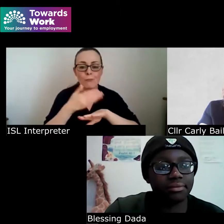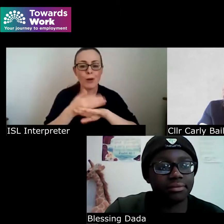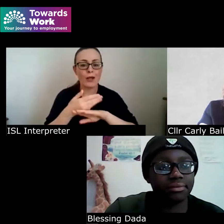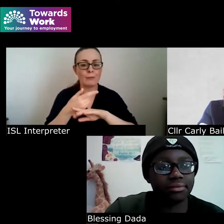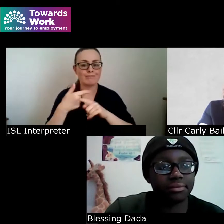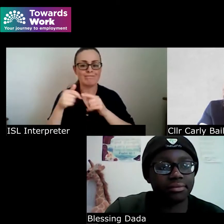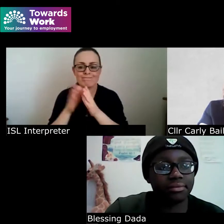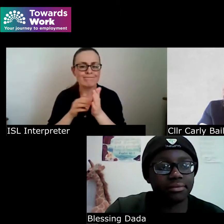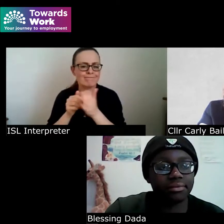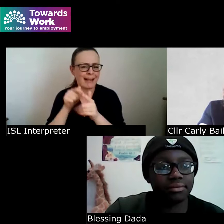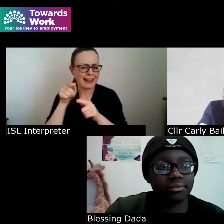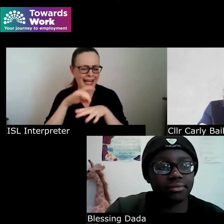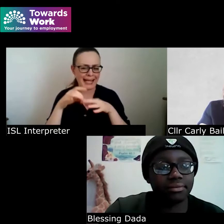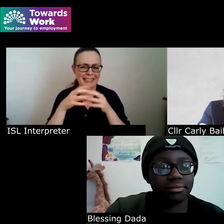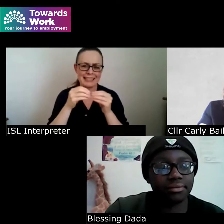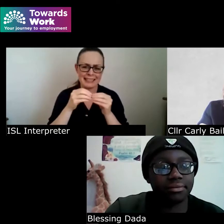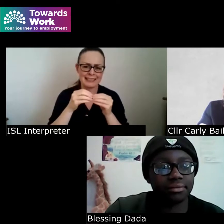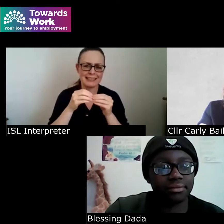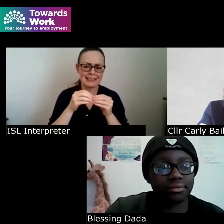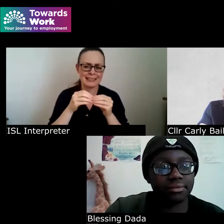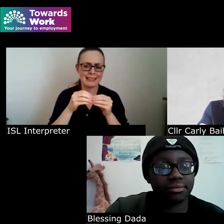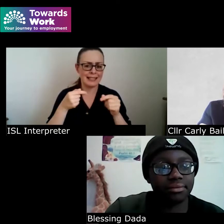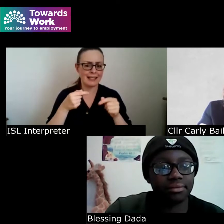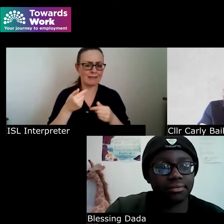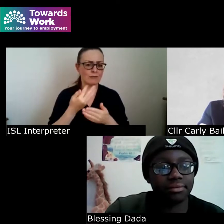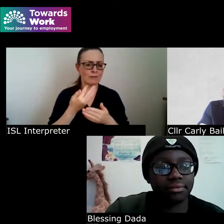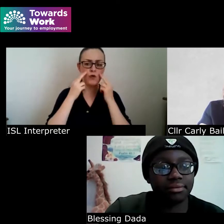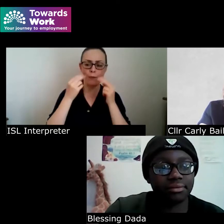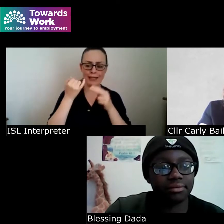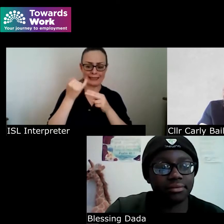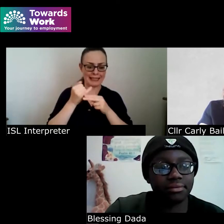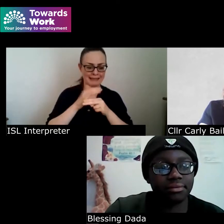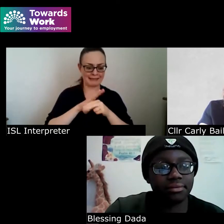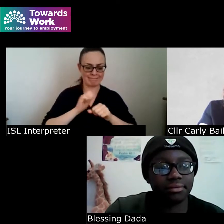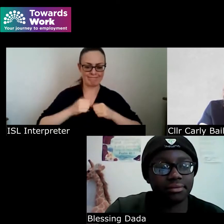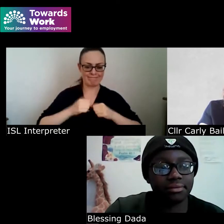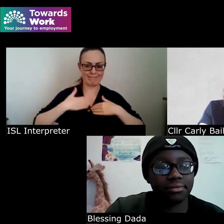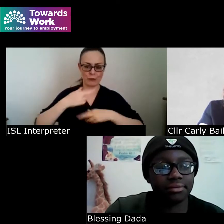you know these things take place in physical spaces a lot of the time we were talking with